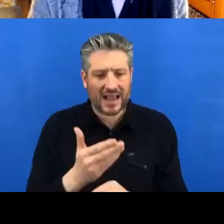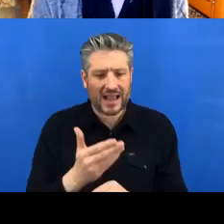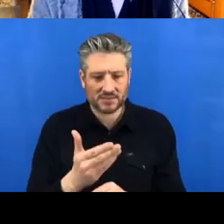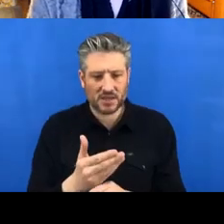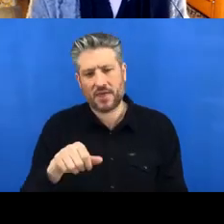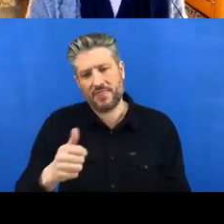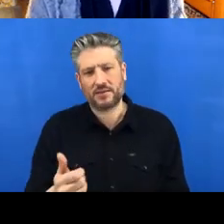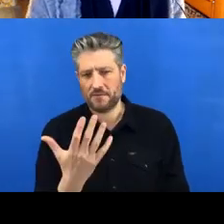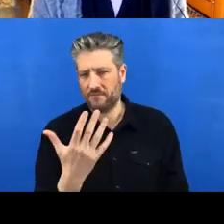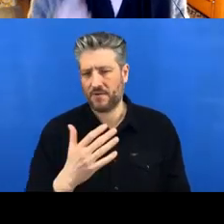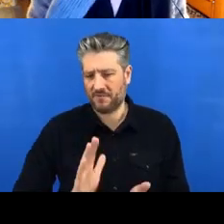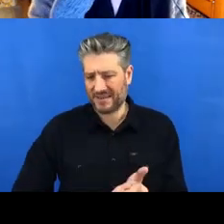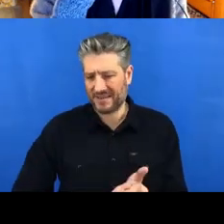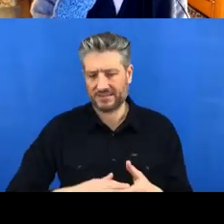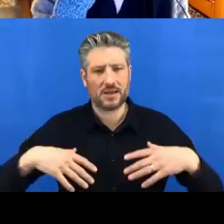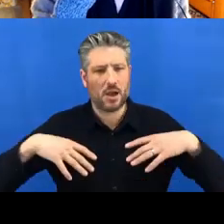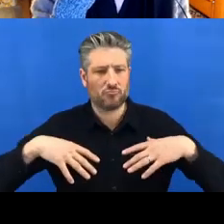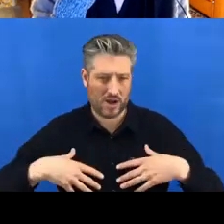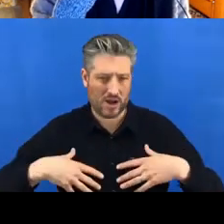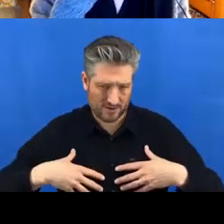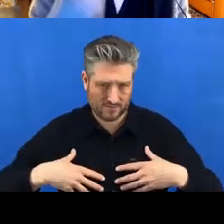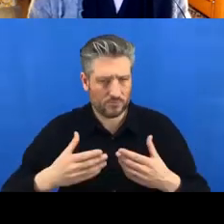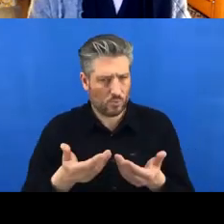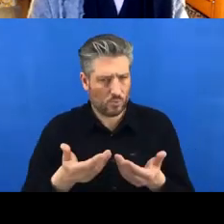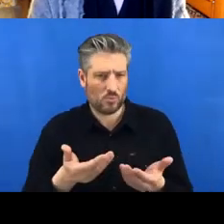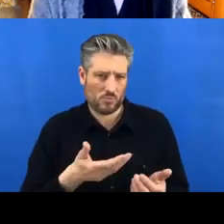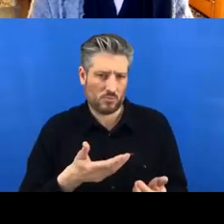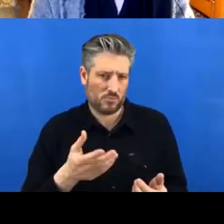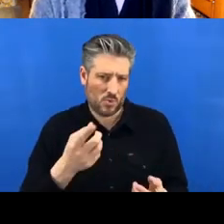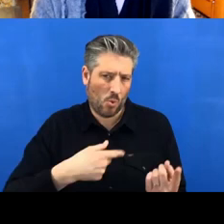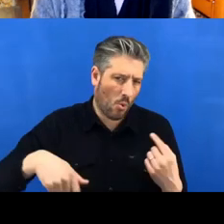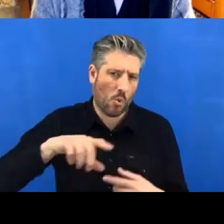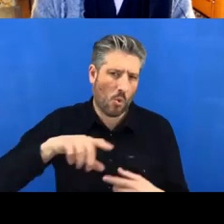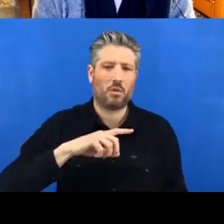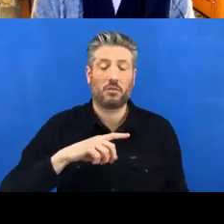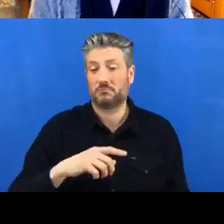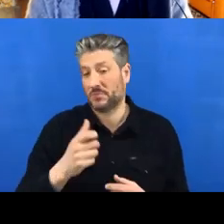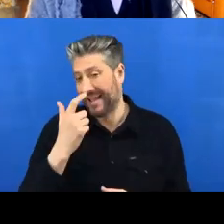everybody to have a break and people can finish working on their pull requests if they want to, or you can just